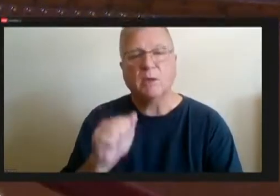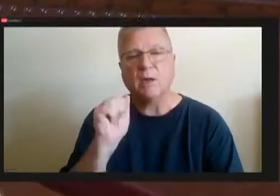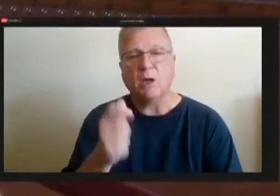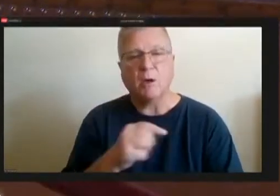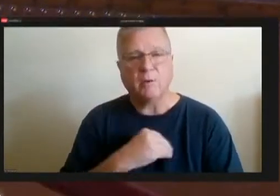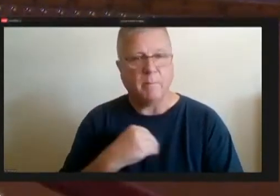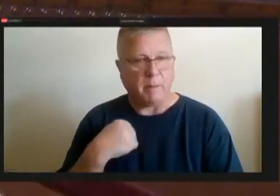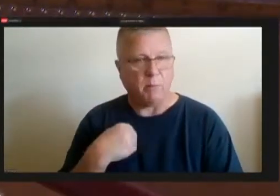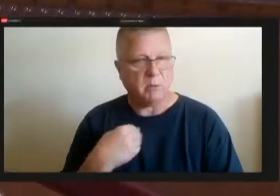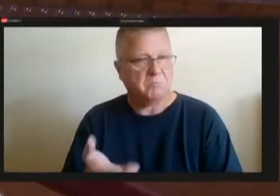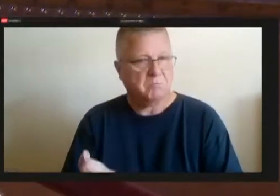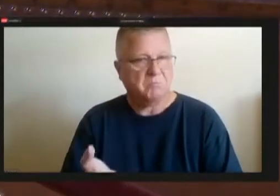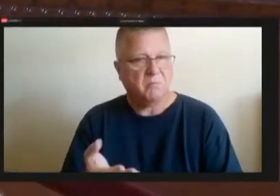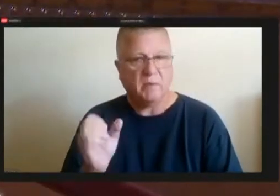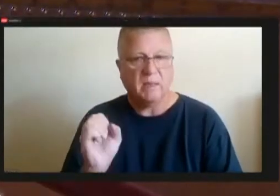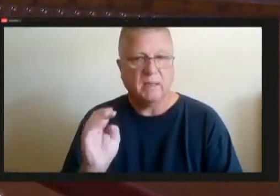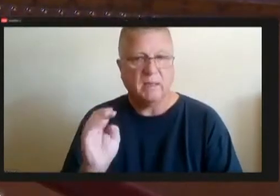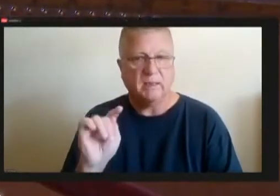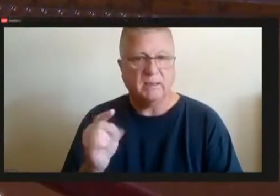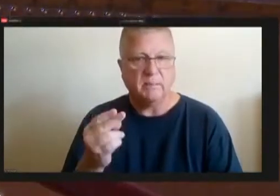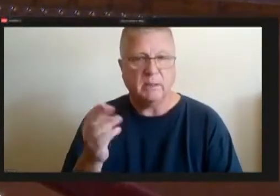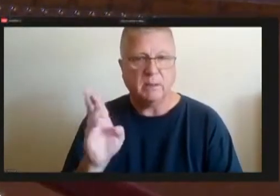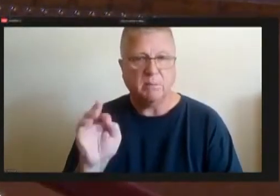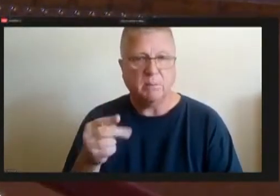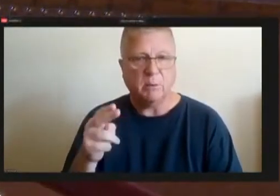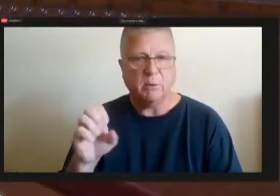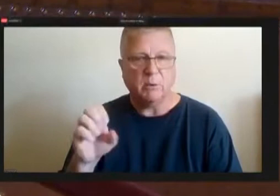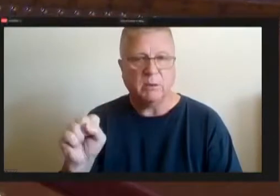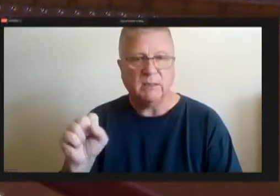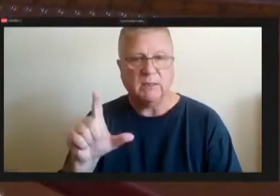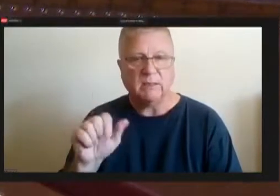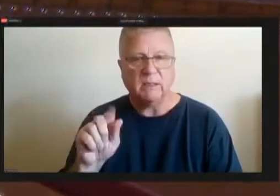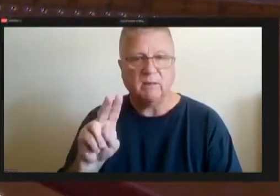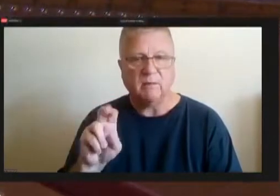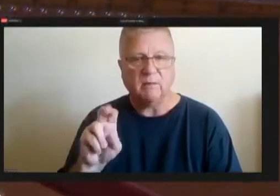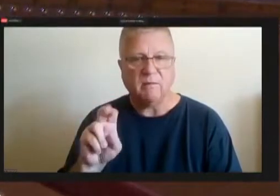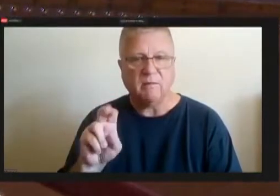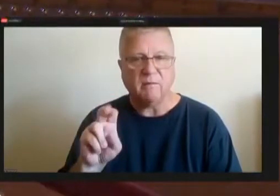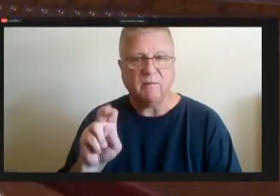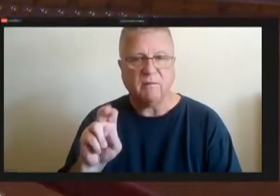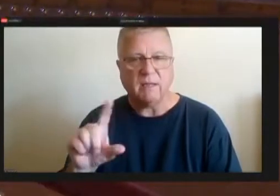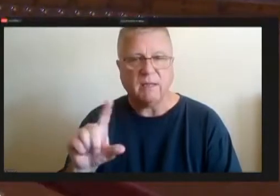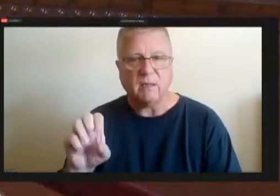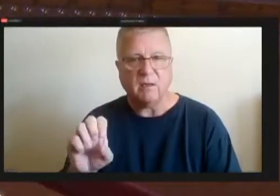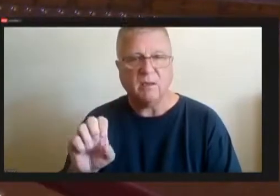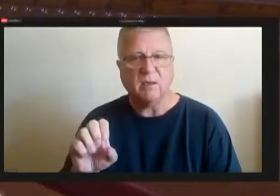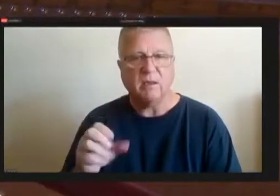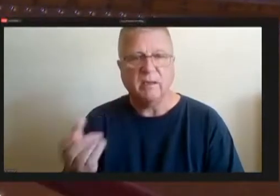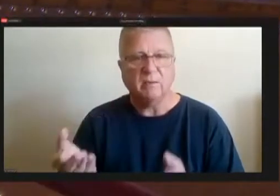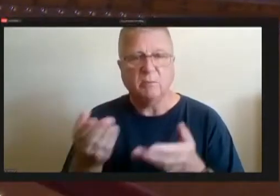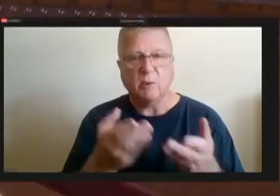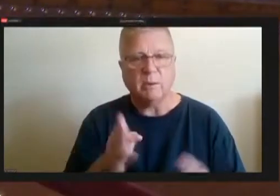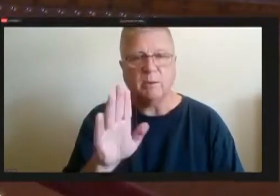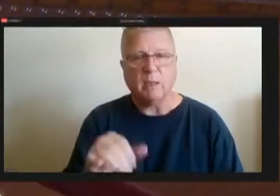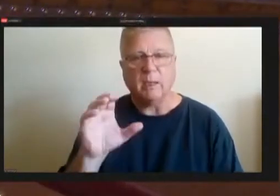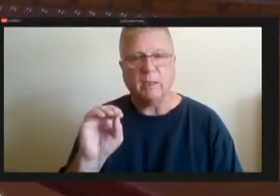Smith Burgess Lavelle and brought to you by Coghill.